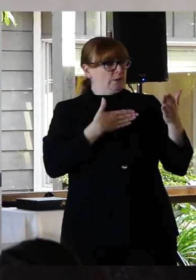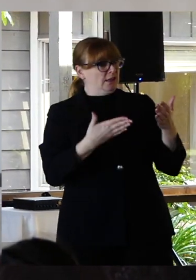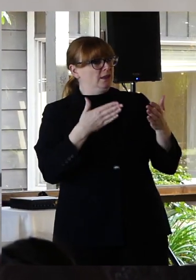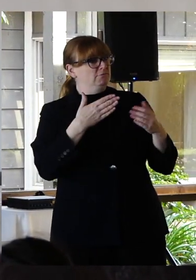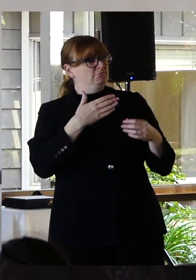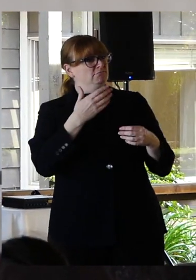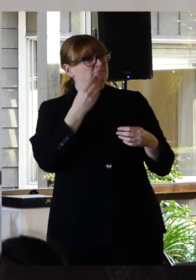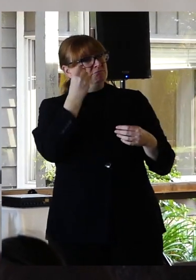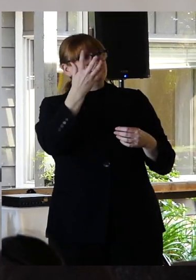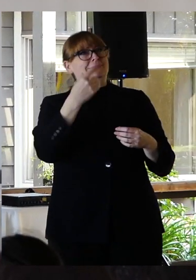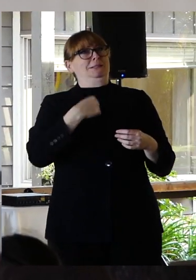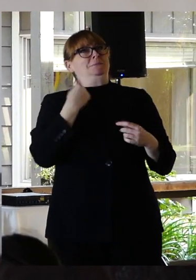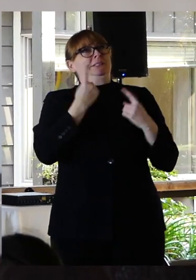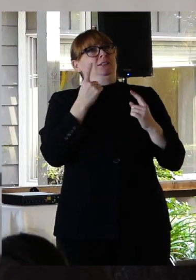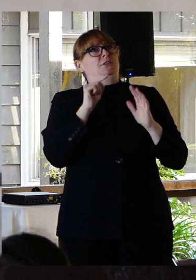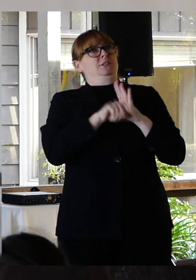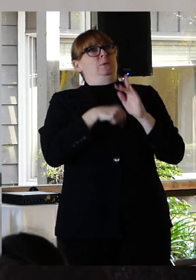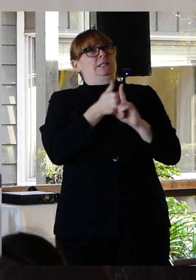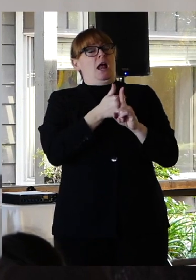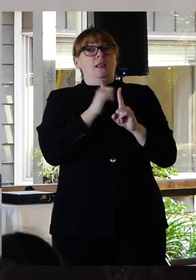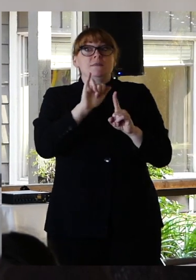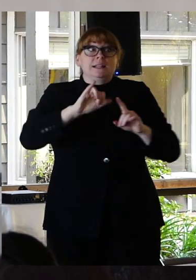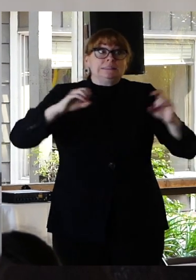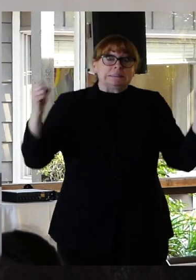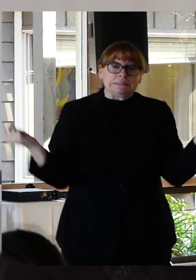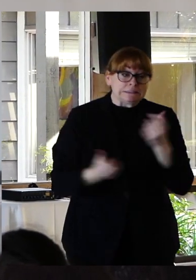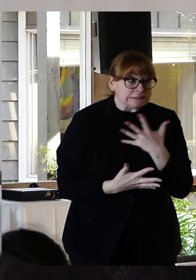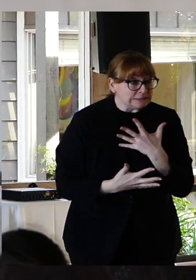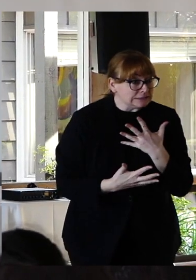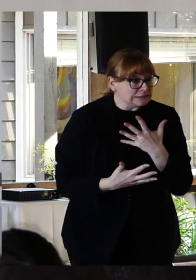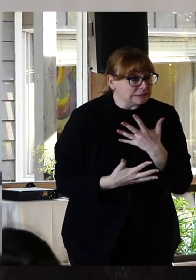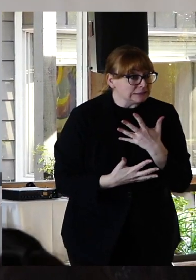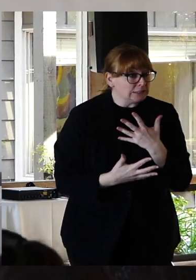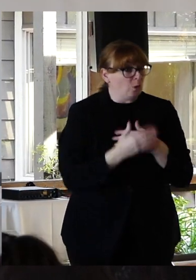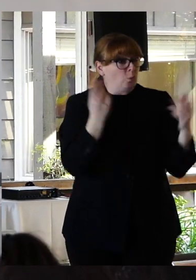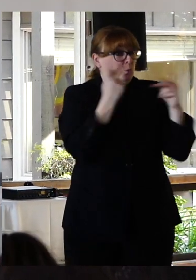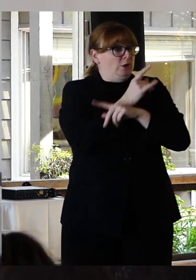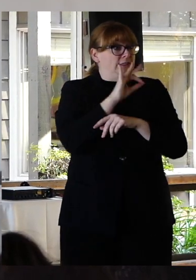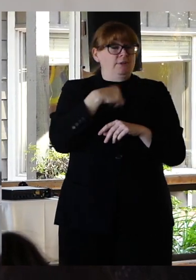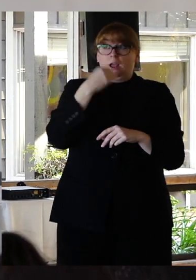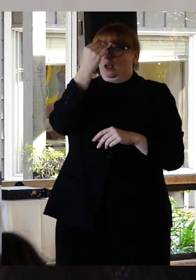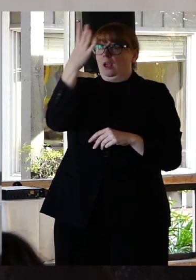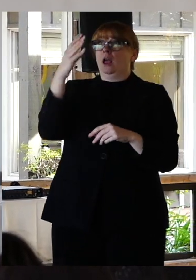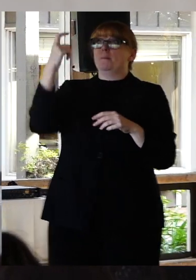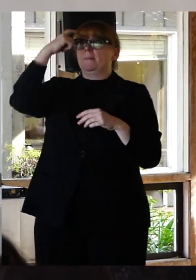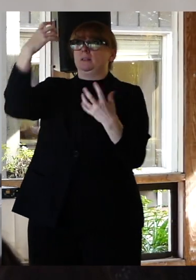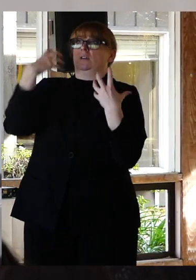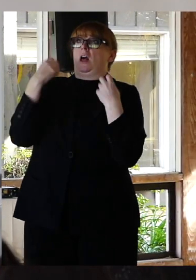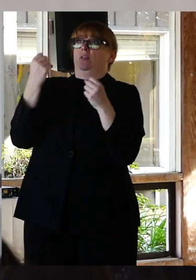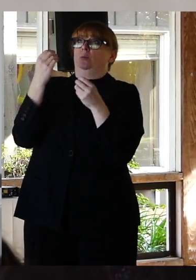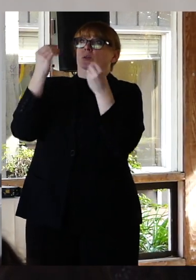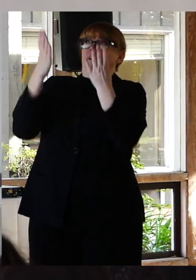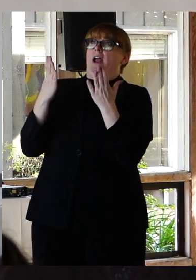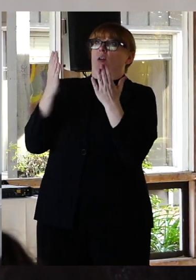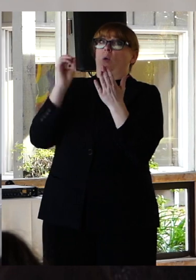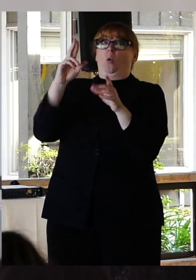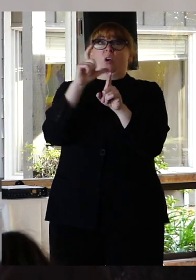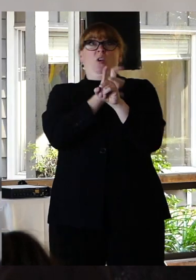It is even more so when you're admitting it to a mental health care provider or in this case an officer of the law because there is the added pressure